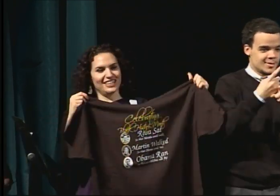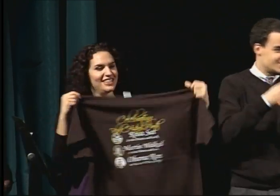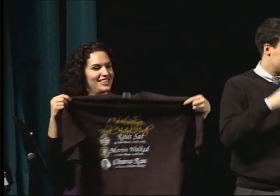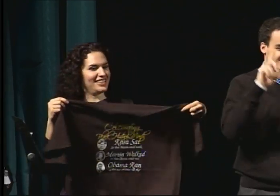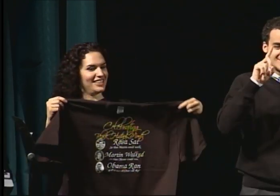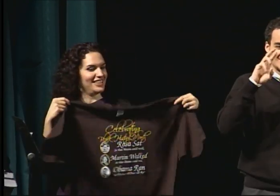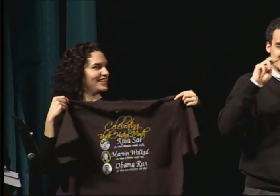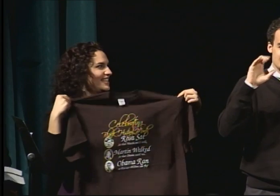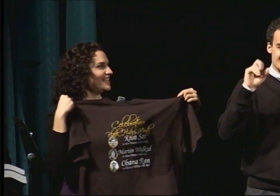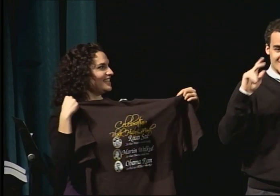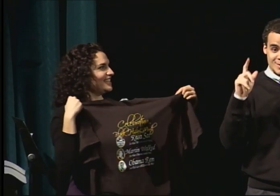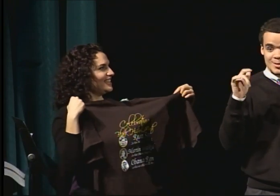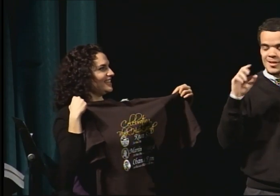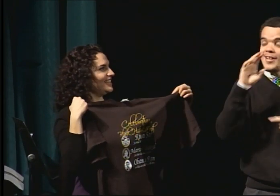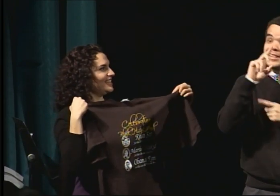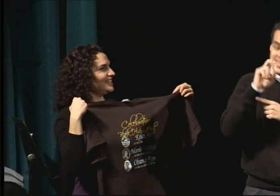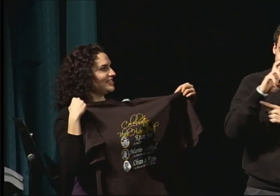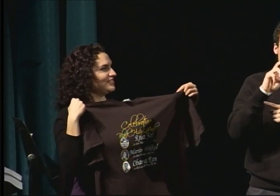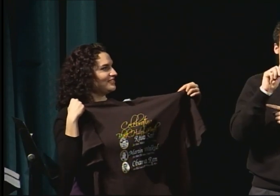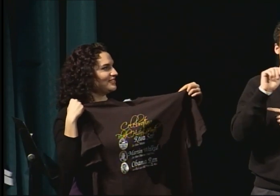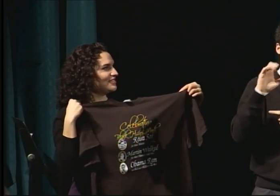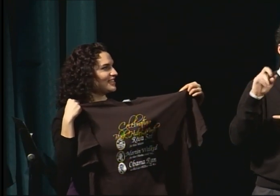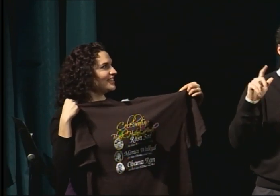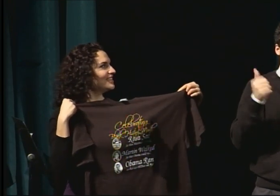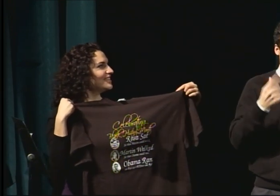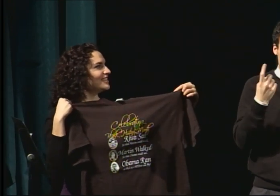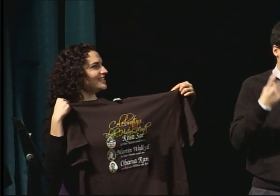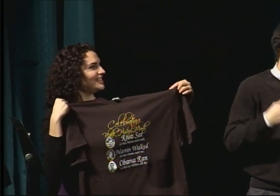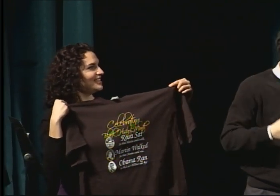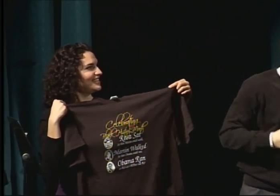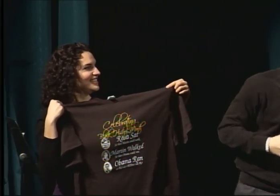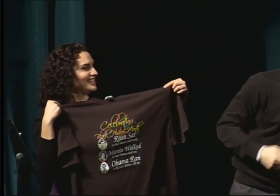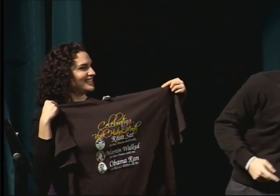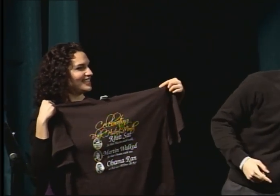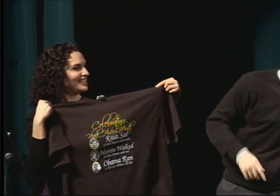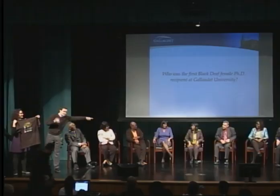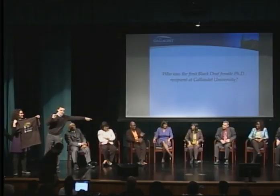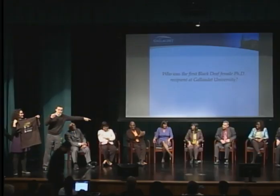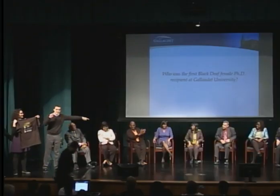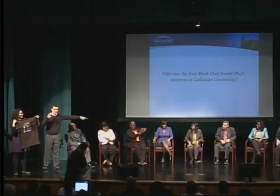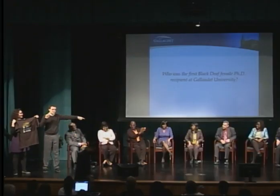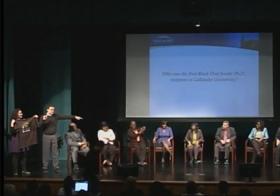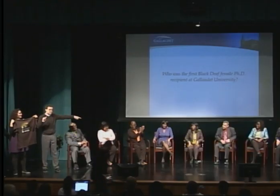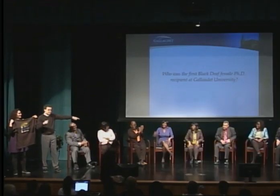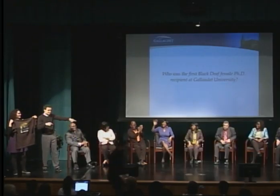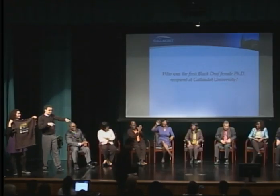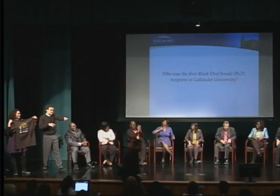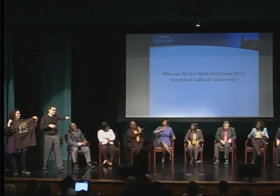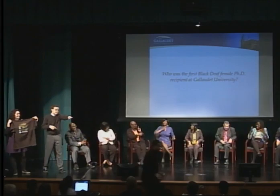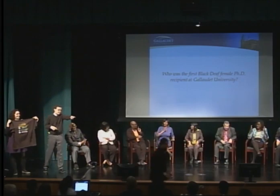Yes, that is correct Dr. Angela McCaskill. So right here in front. You answered correctly.